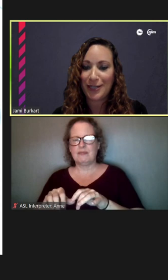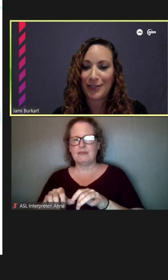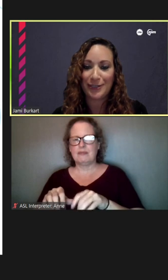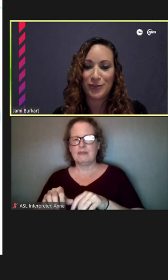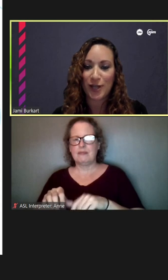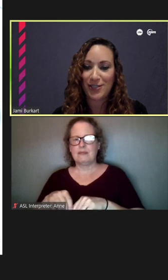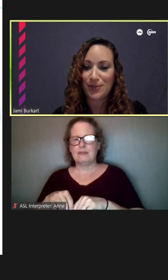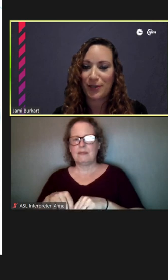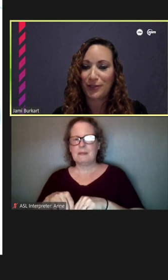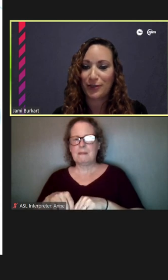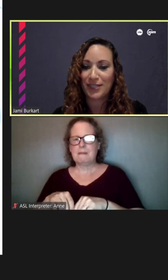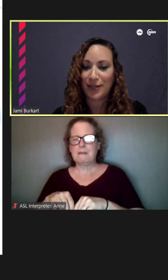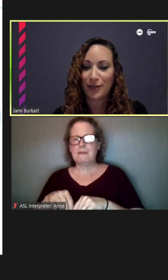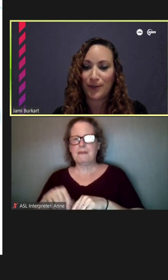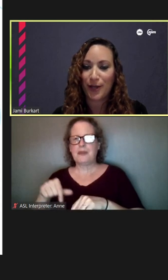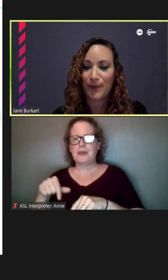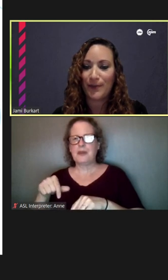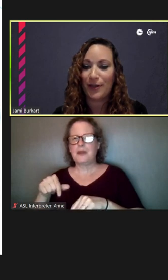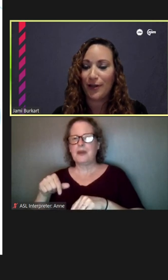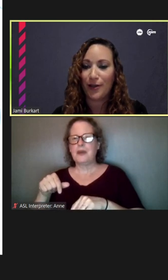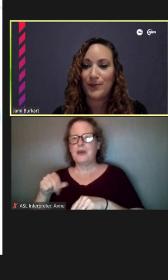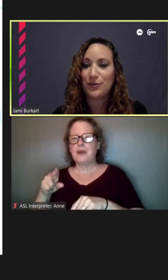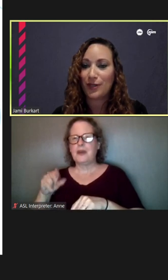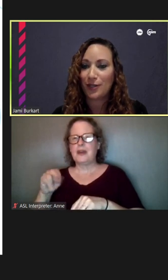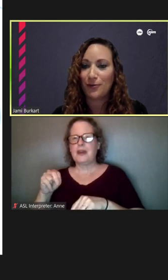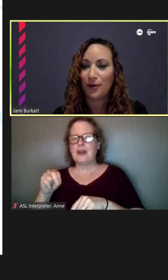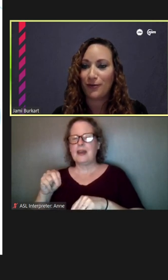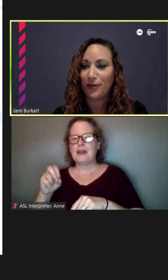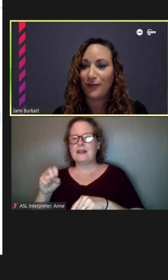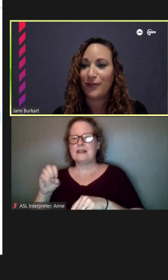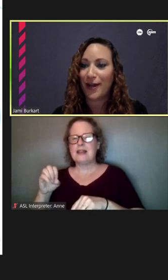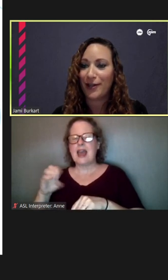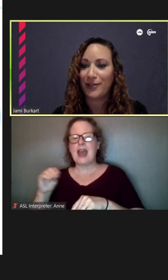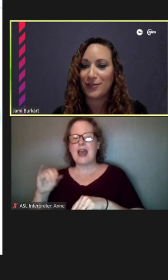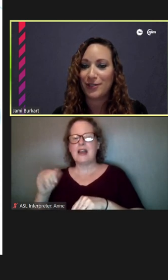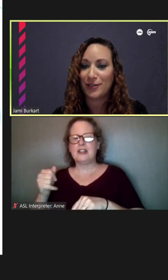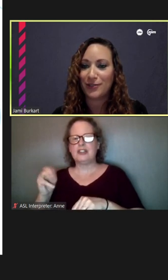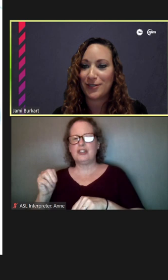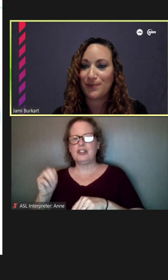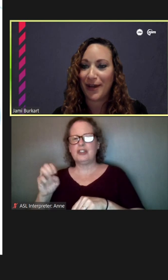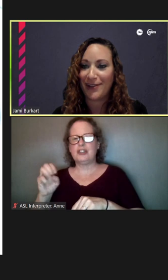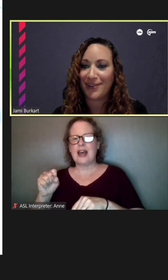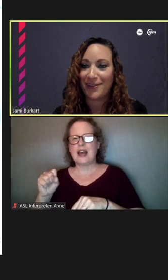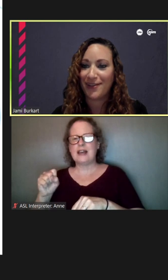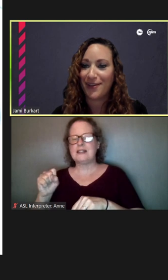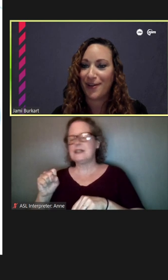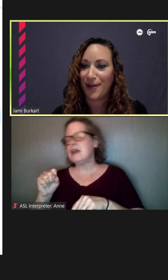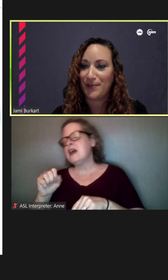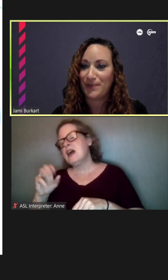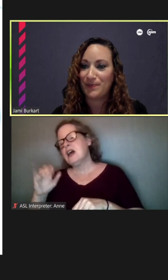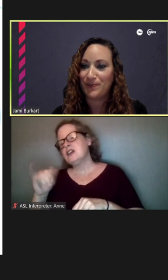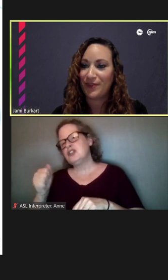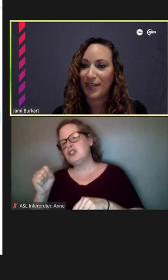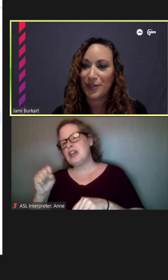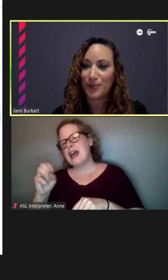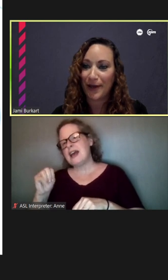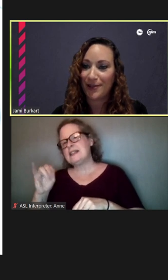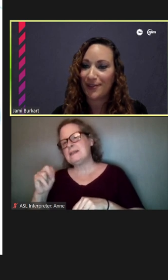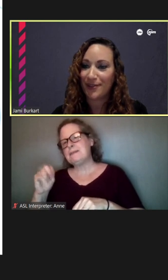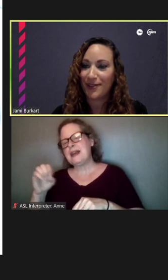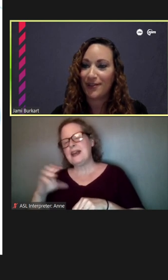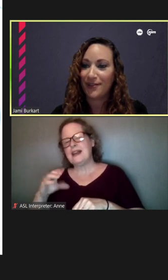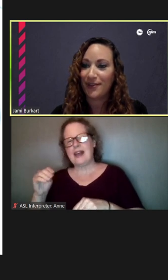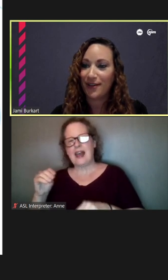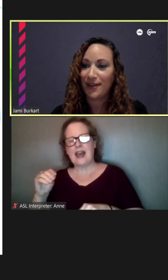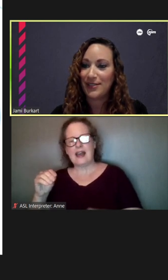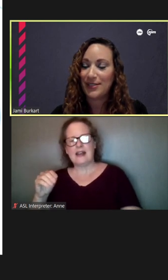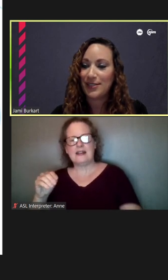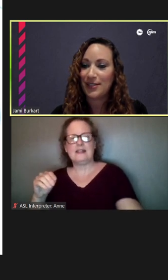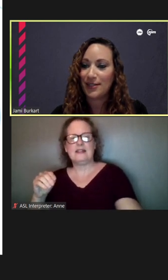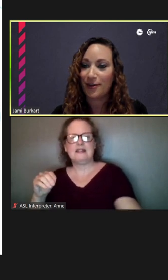and jasmine, chrysanthemum. So, thank you all for adding to Beth. Thank you, Beth. I see